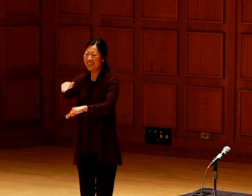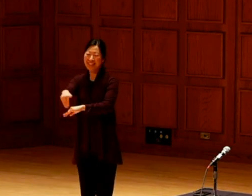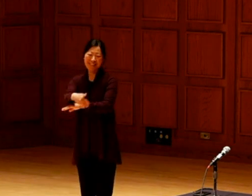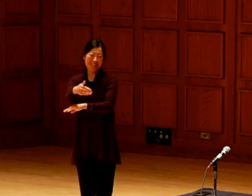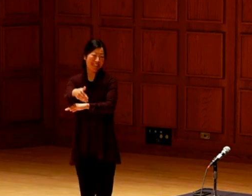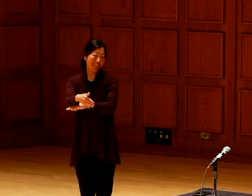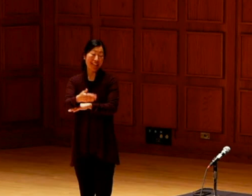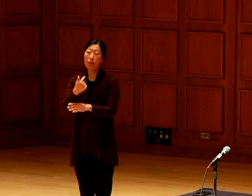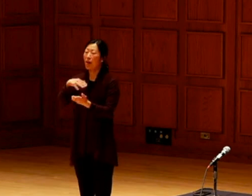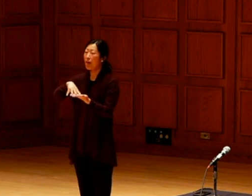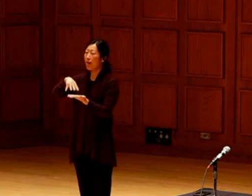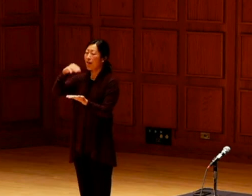We've learned a lot.